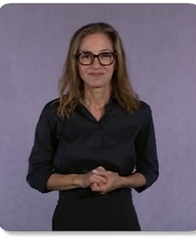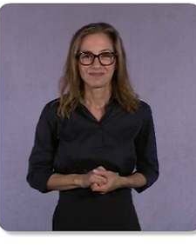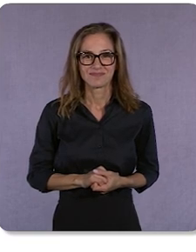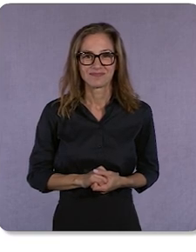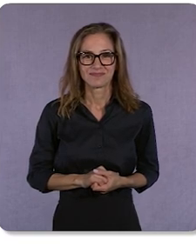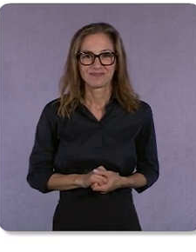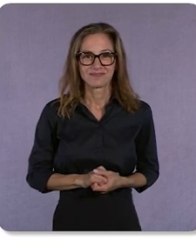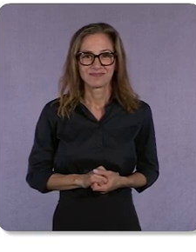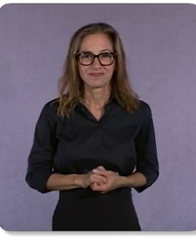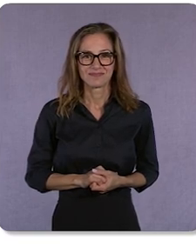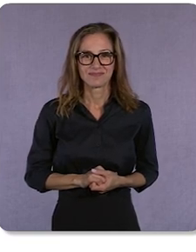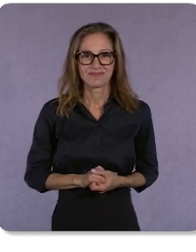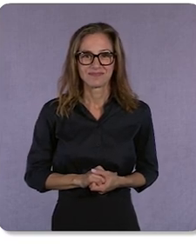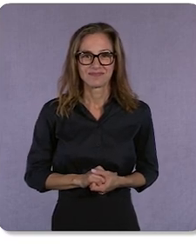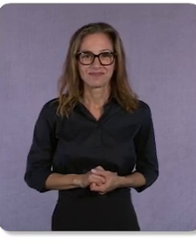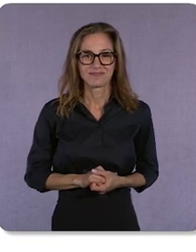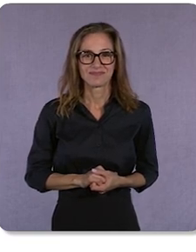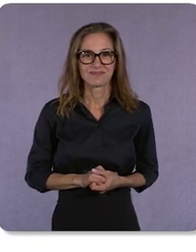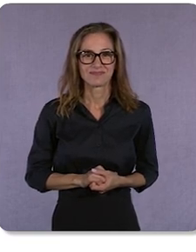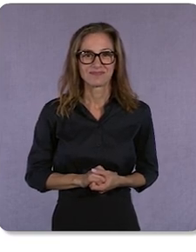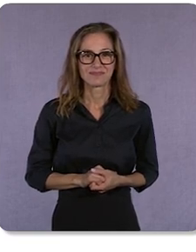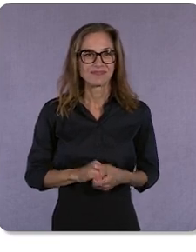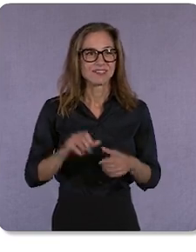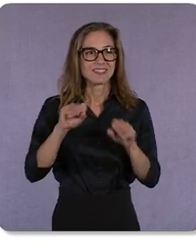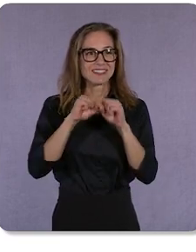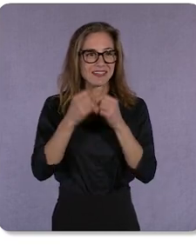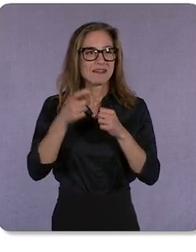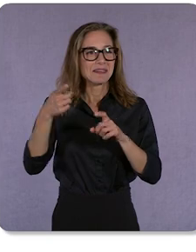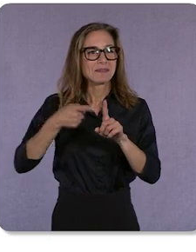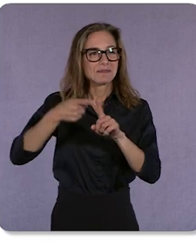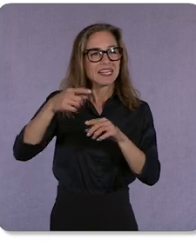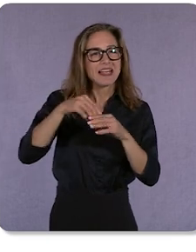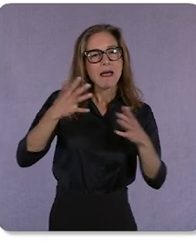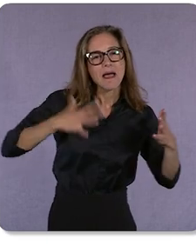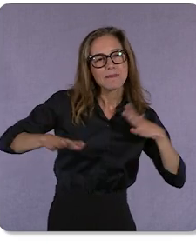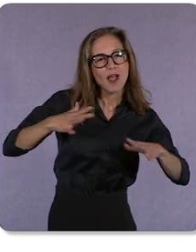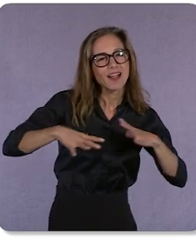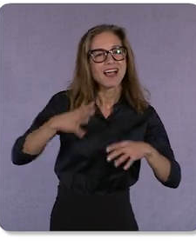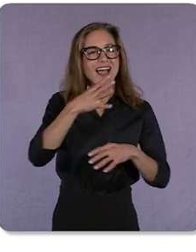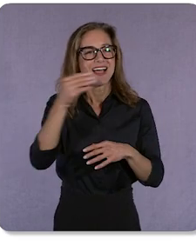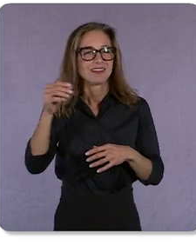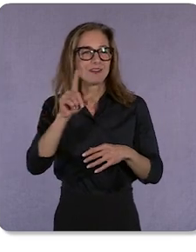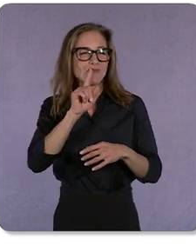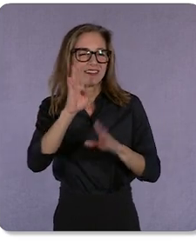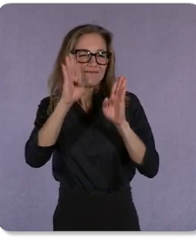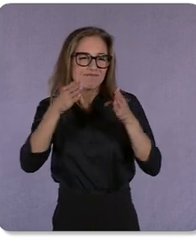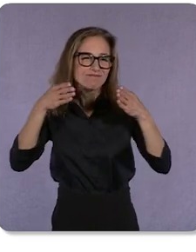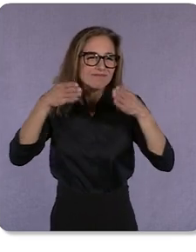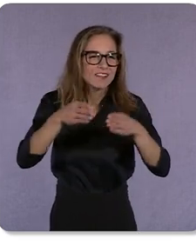Playa Society specializes in apparel that focus on driving conversation around gender equality